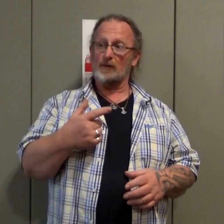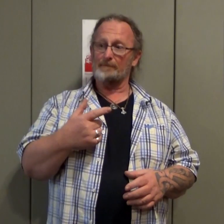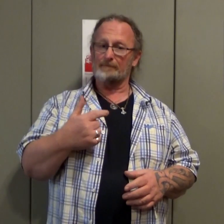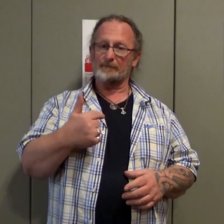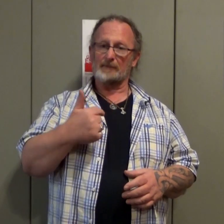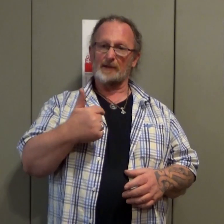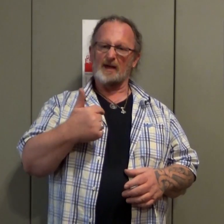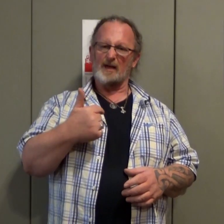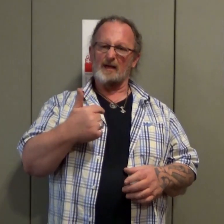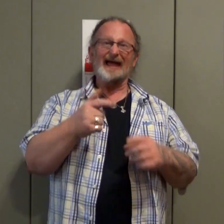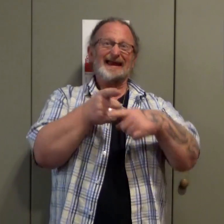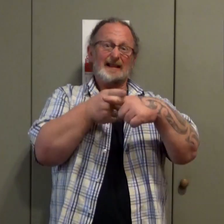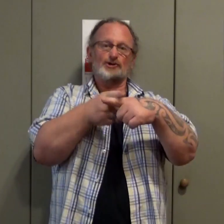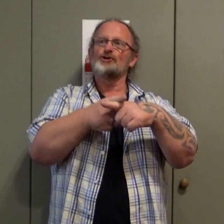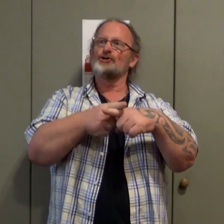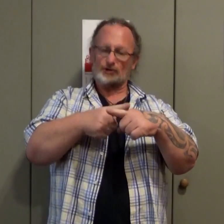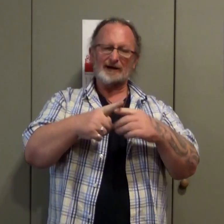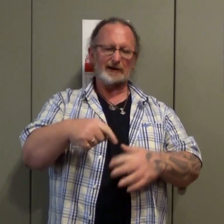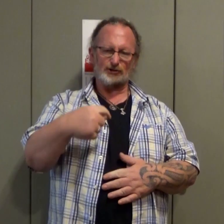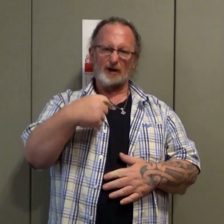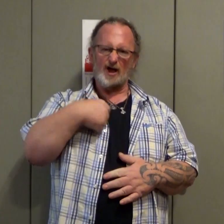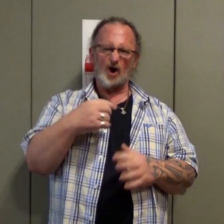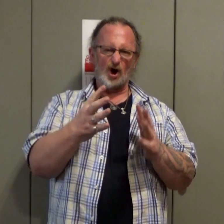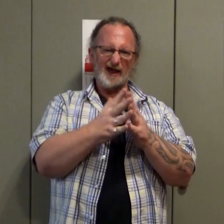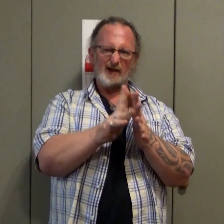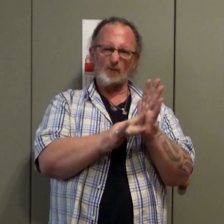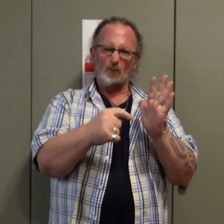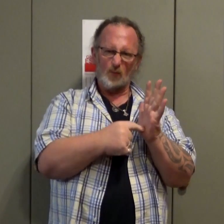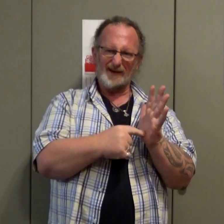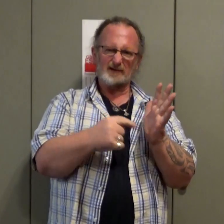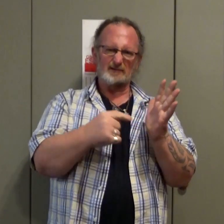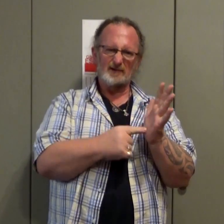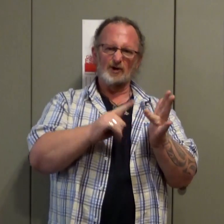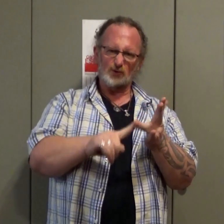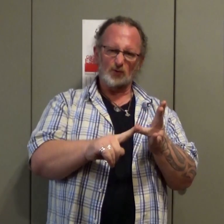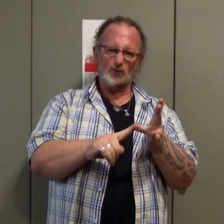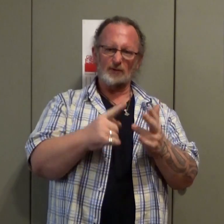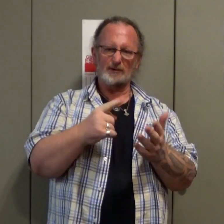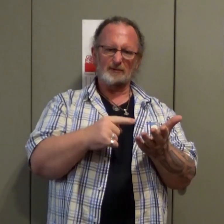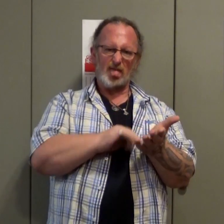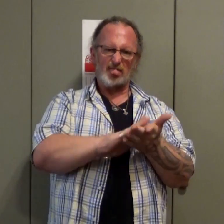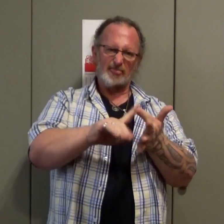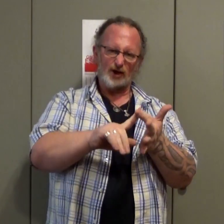You can say "I went to the shop yesterday"